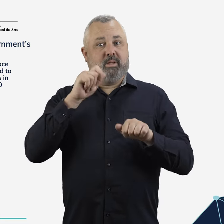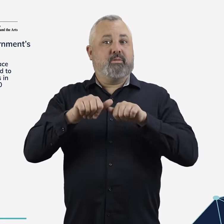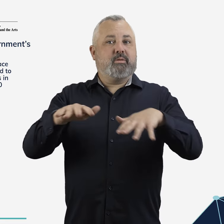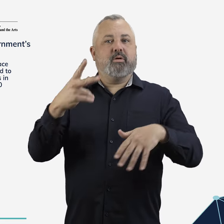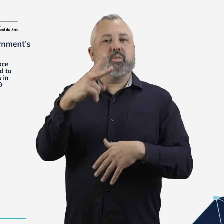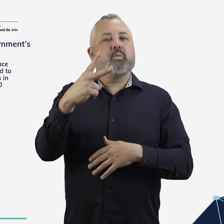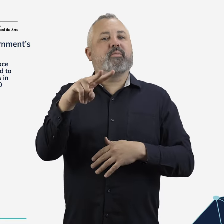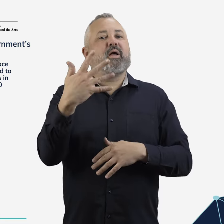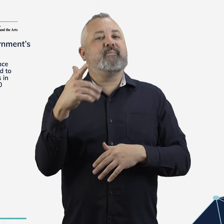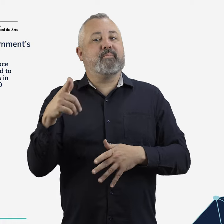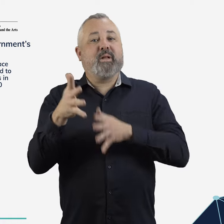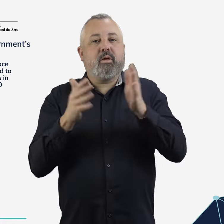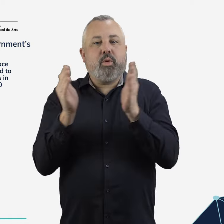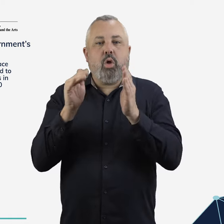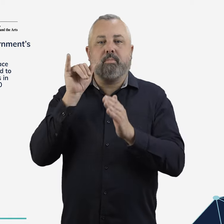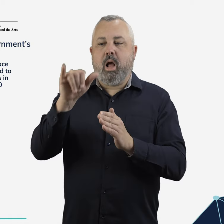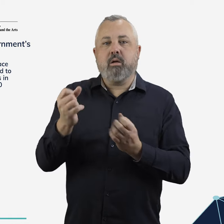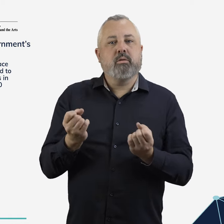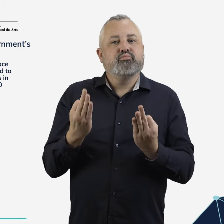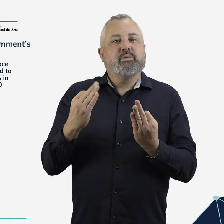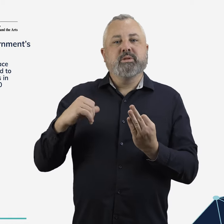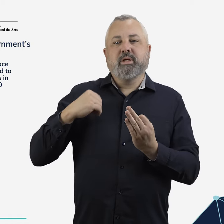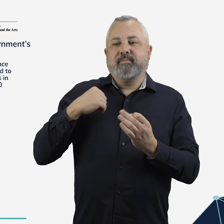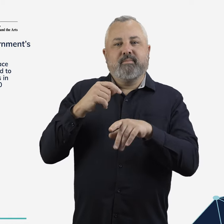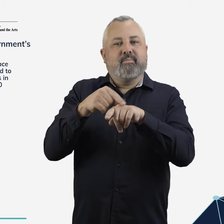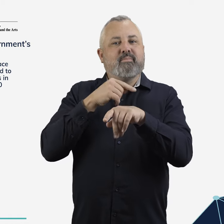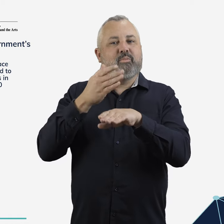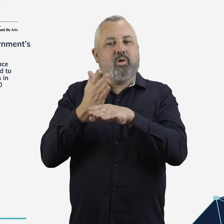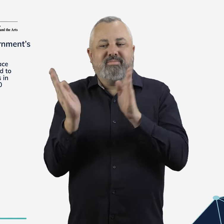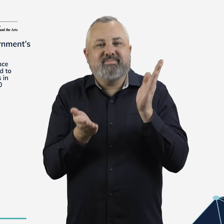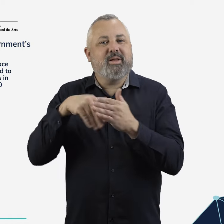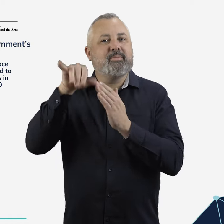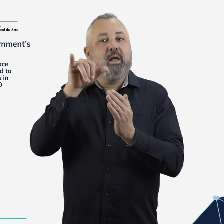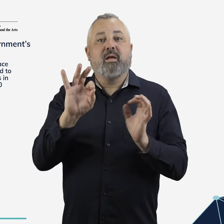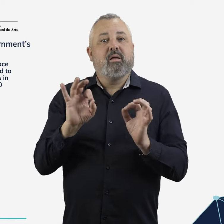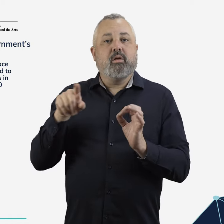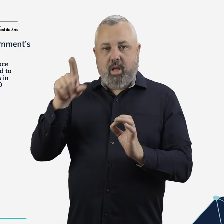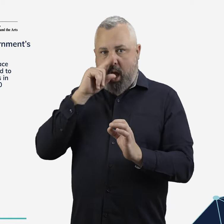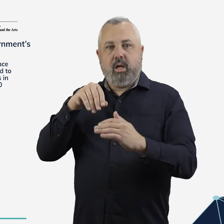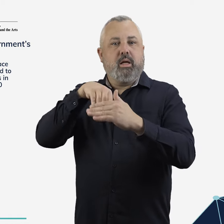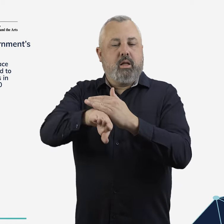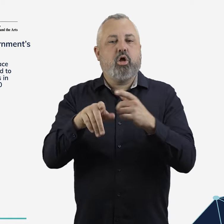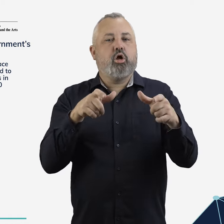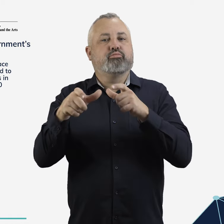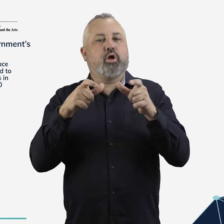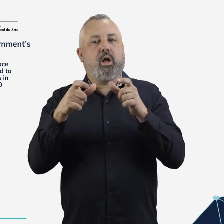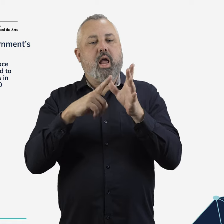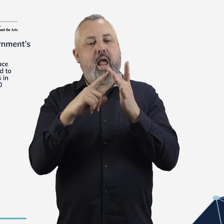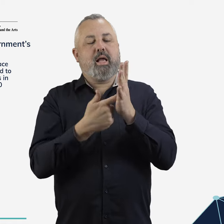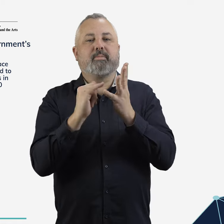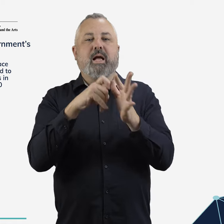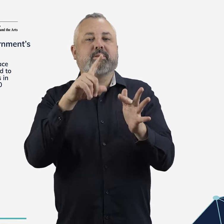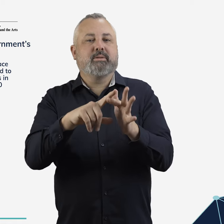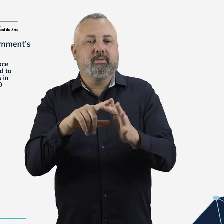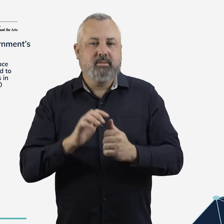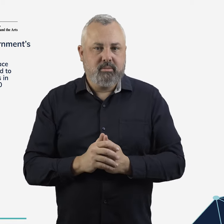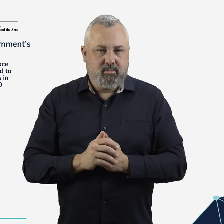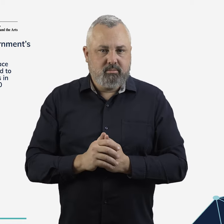rolled out in 2025 to integrate uncrewed aircraft into controlled airspace.